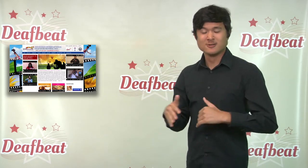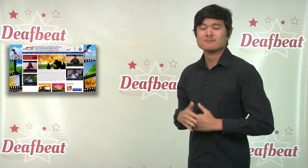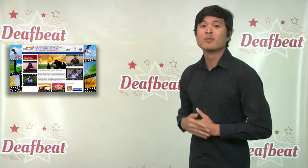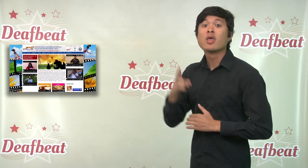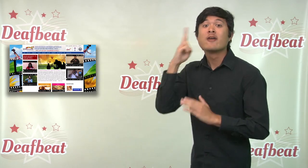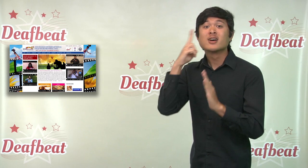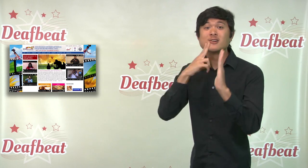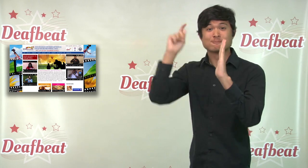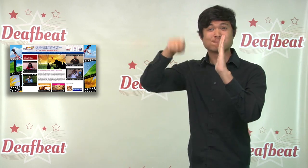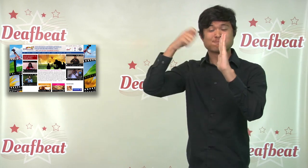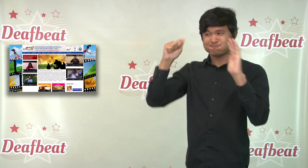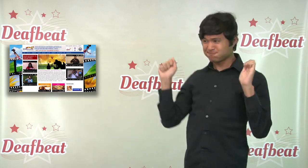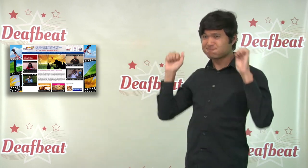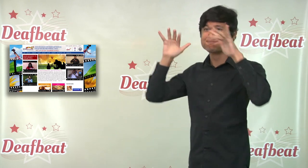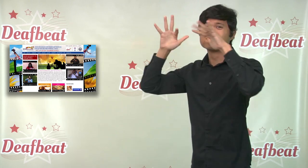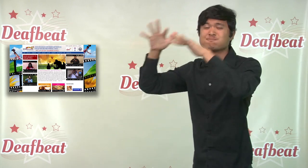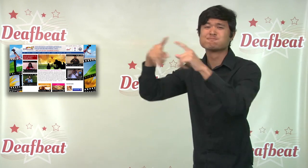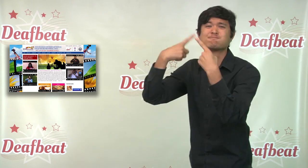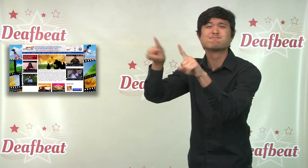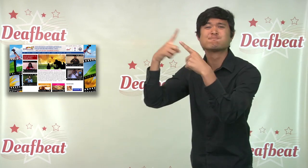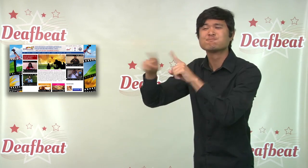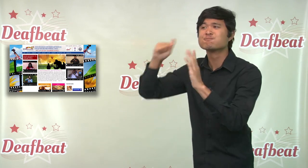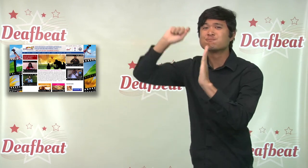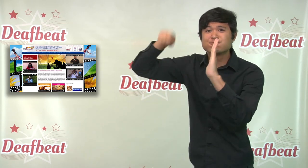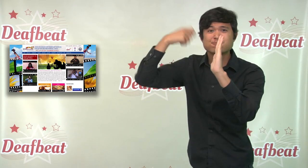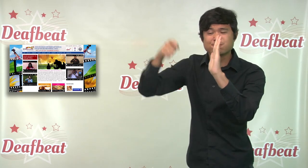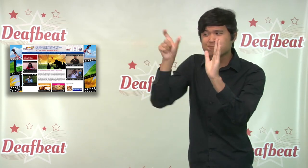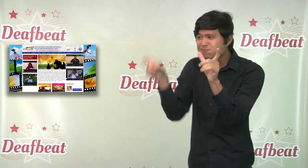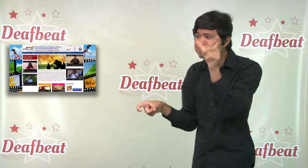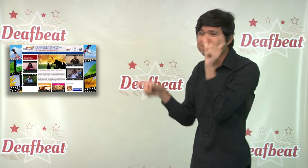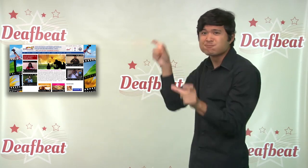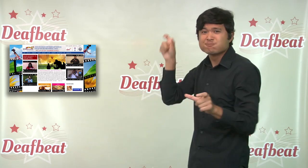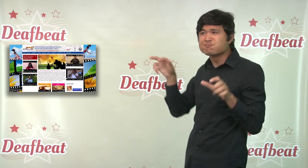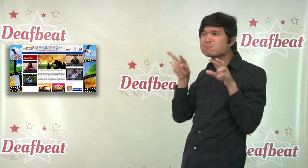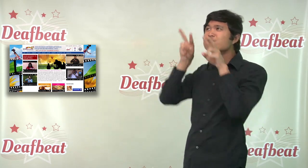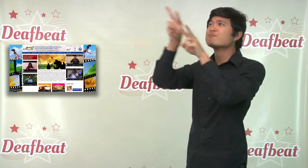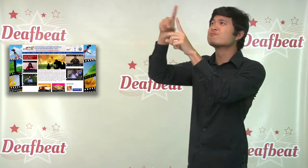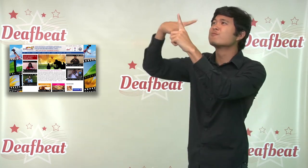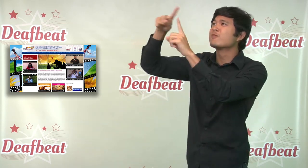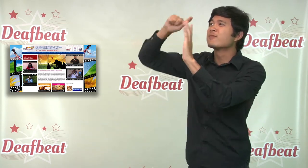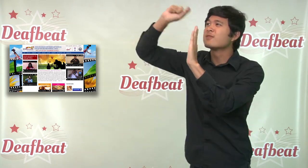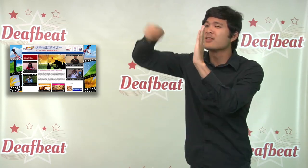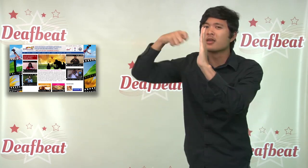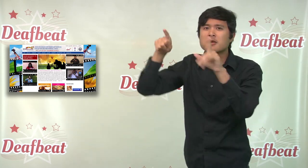India. The festival does not only give Deaf